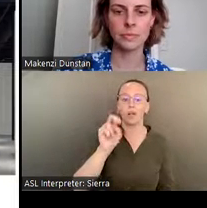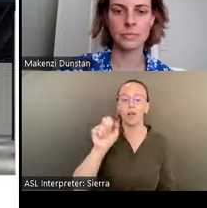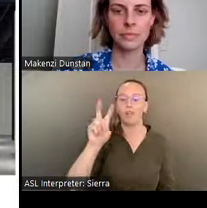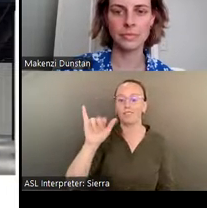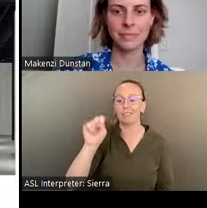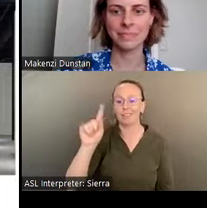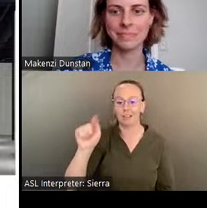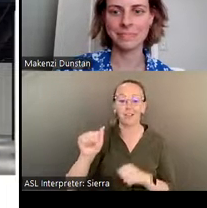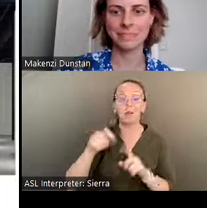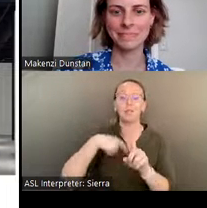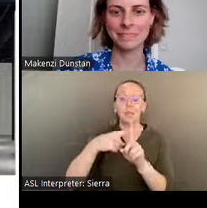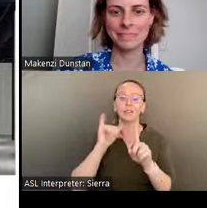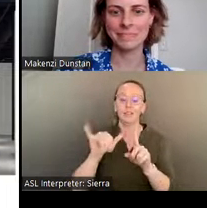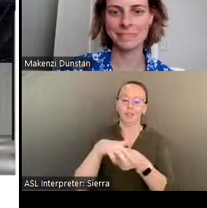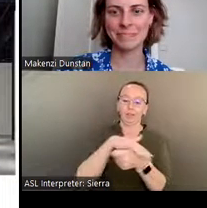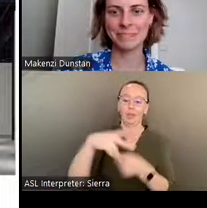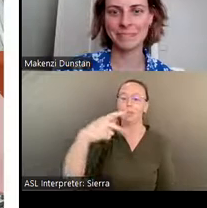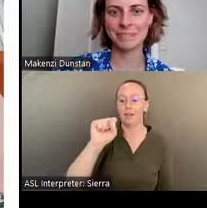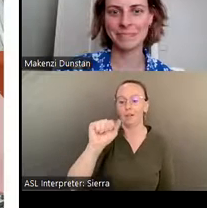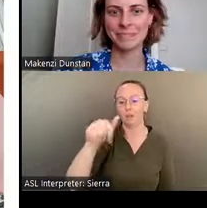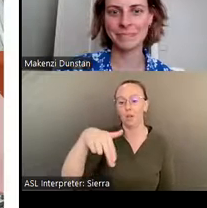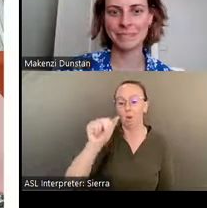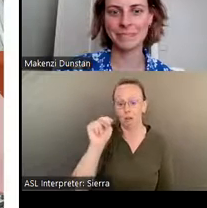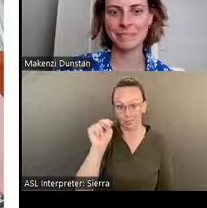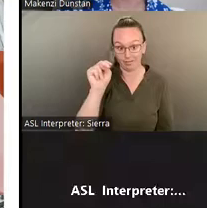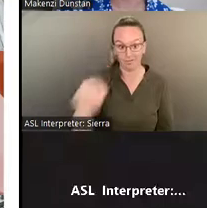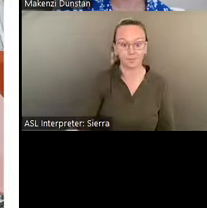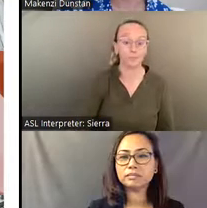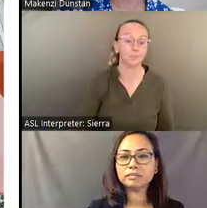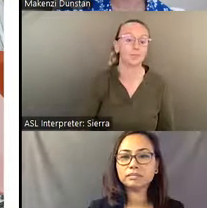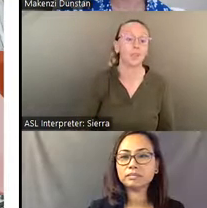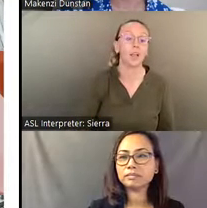Final slide. There are so many wonders here.